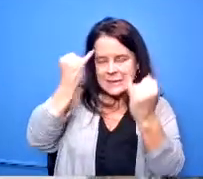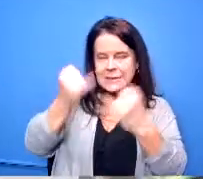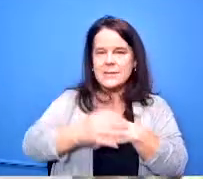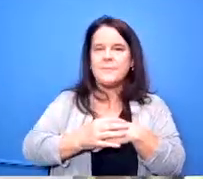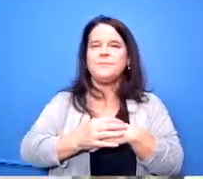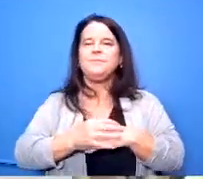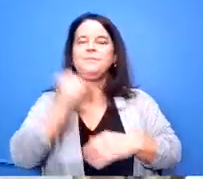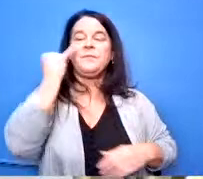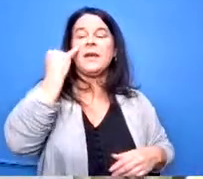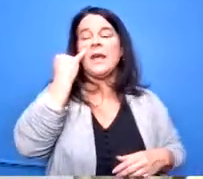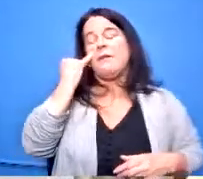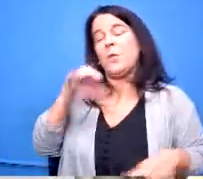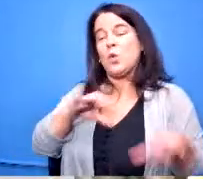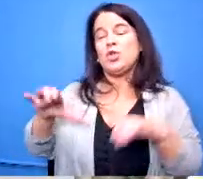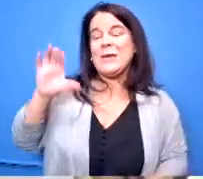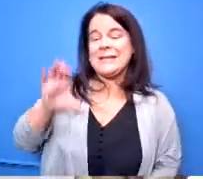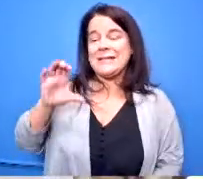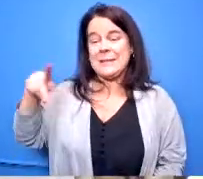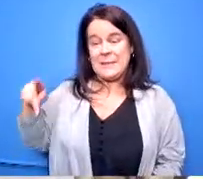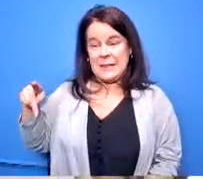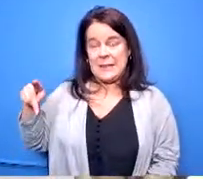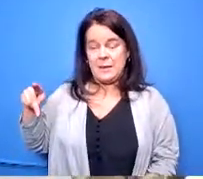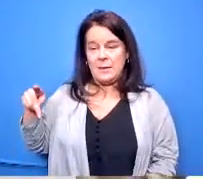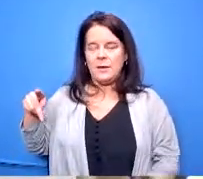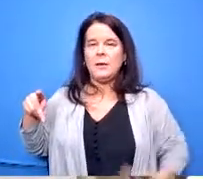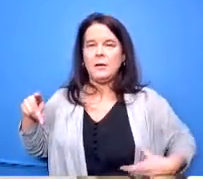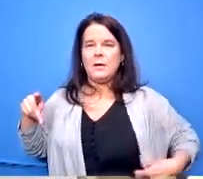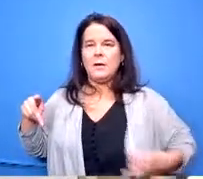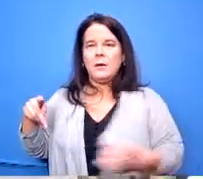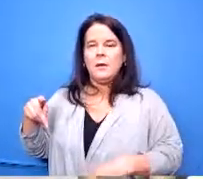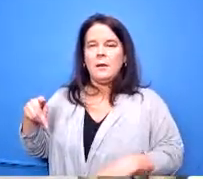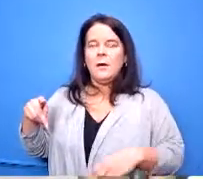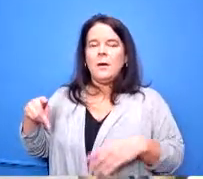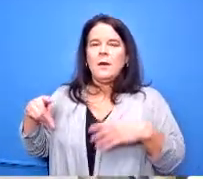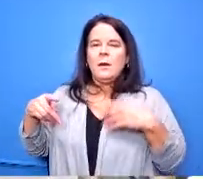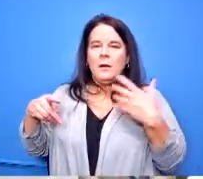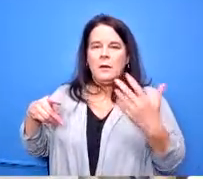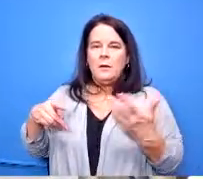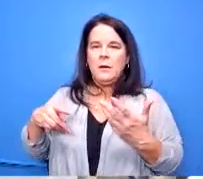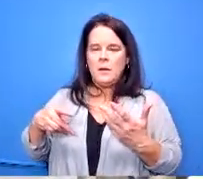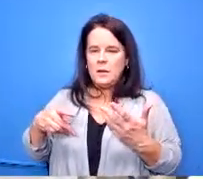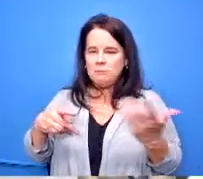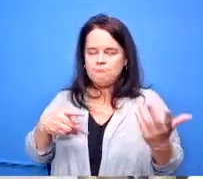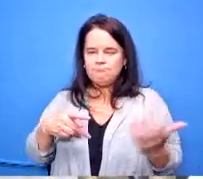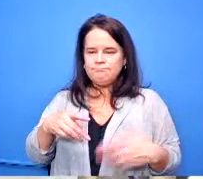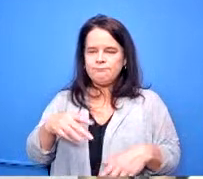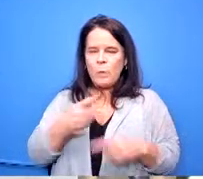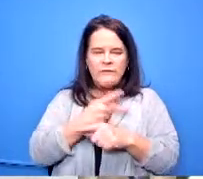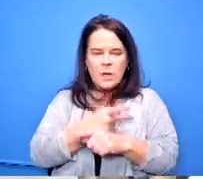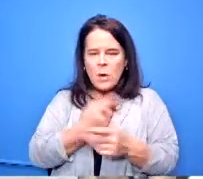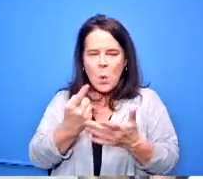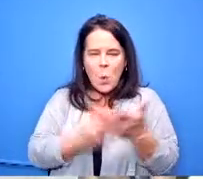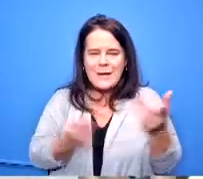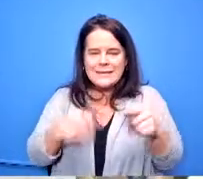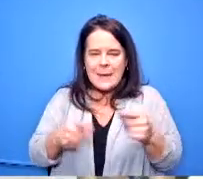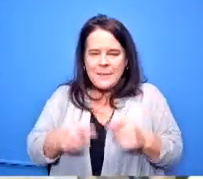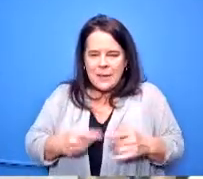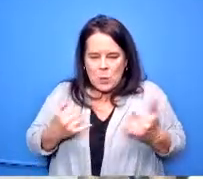class we figure out what the ccp class ccp classes are right now in this time frame through april